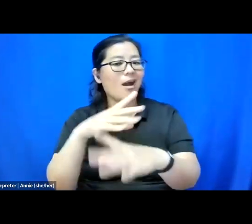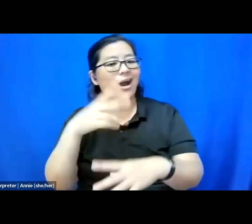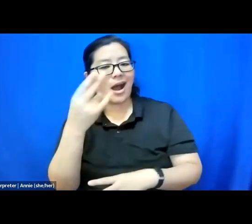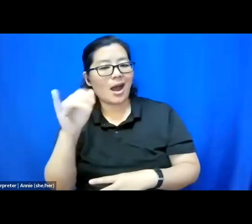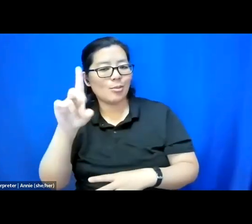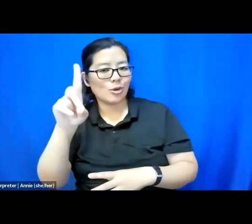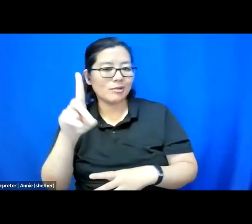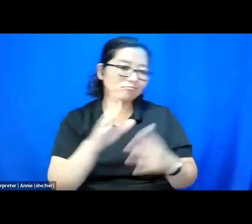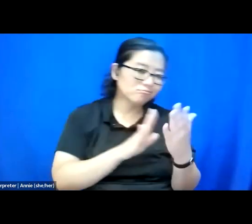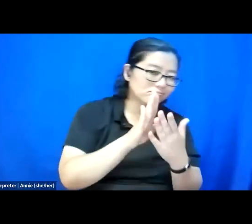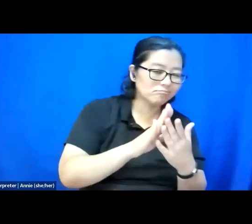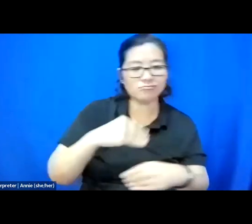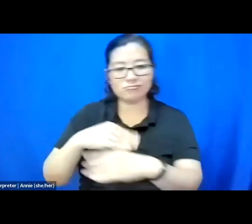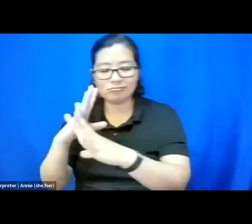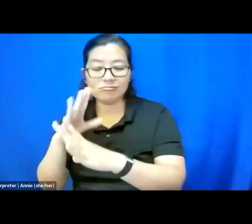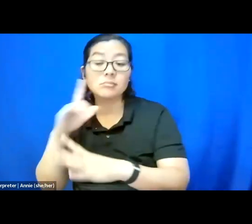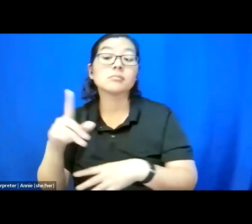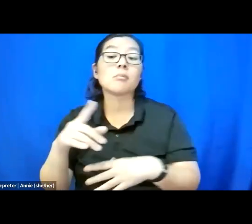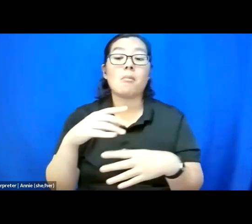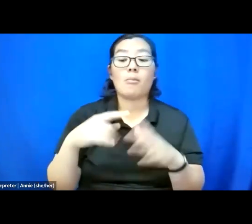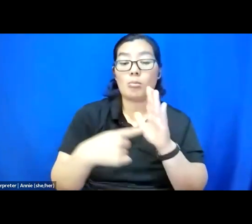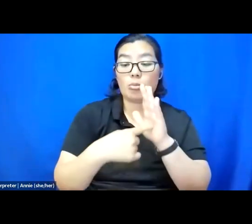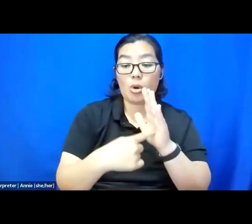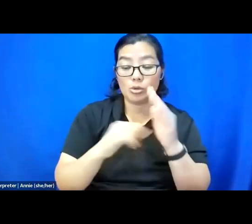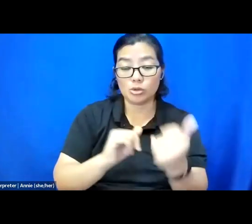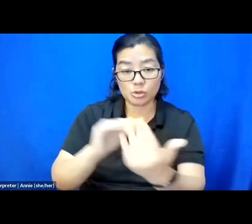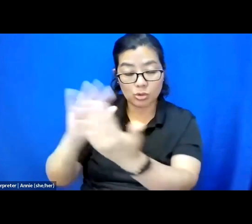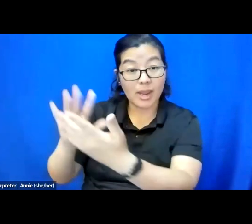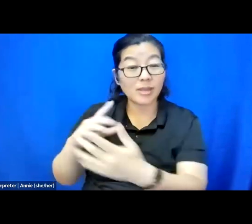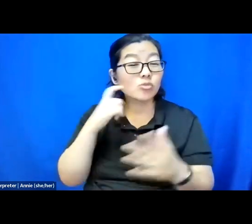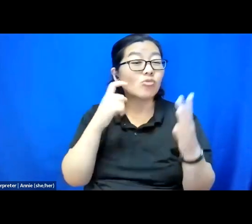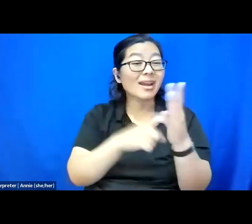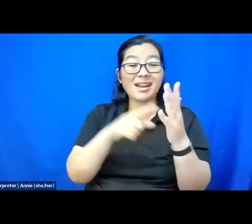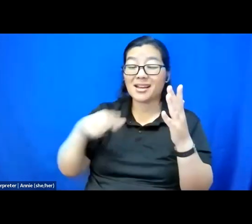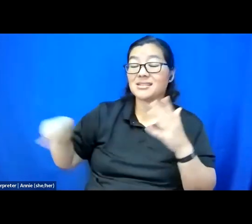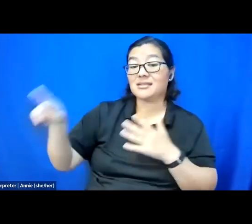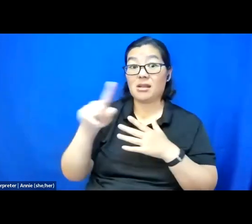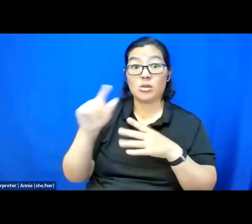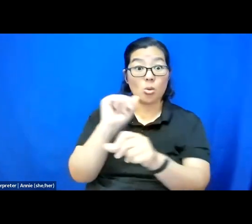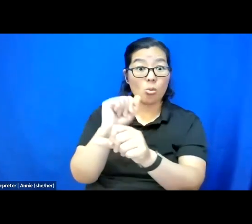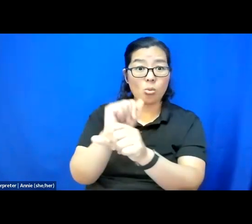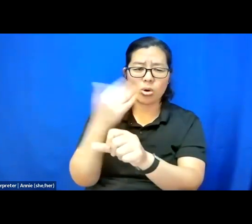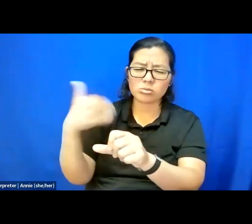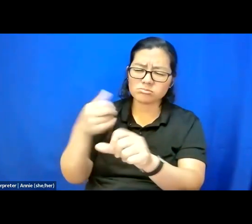that disability scholar activism includes a lot of impactful work about disability